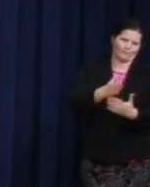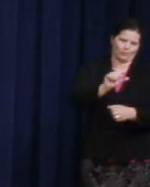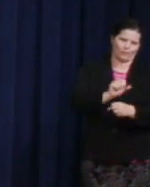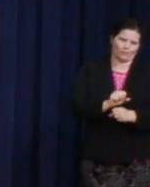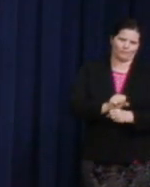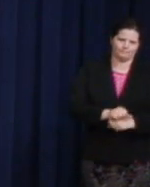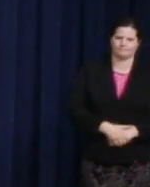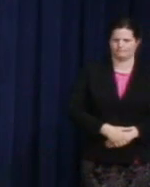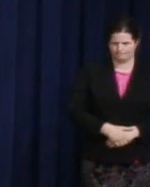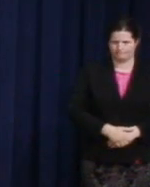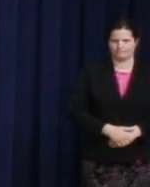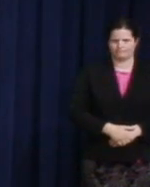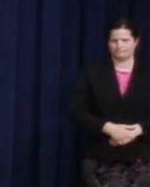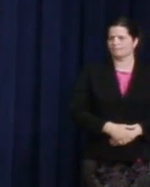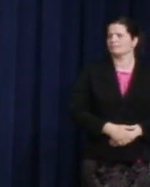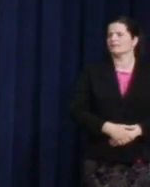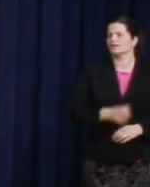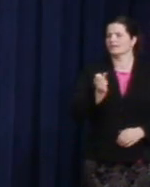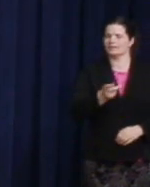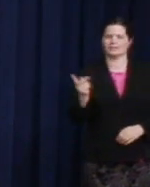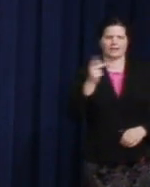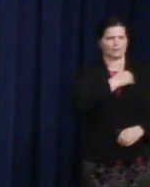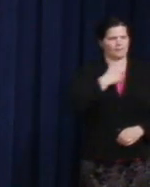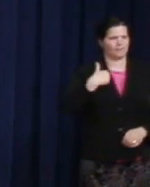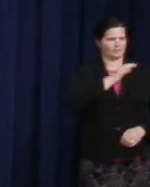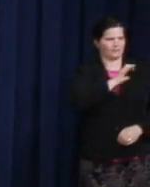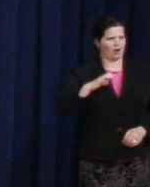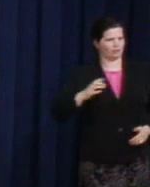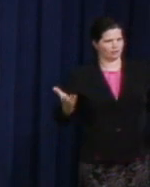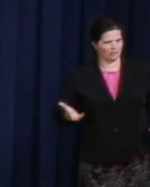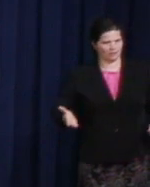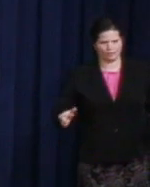of members of Congress. And so, I'd like to invite them to stand to be recognized. First, of course,